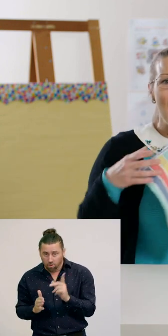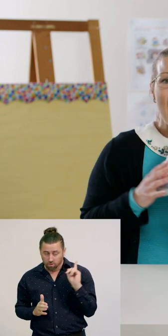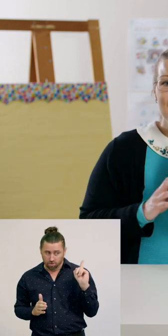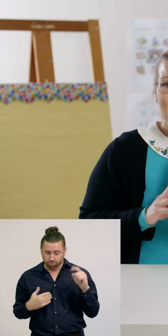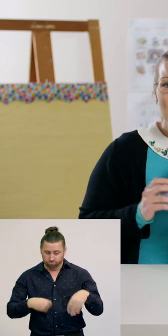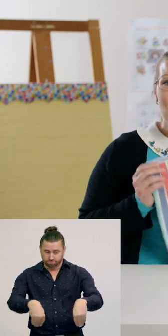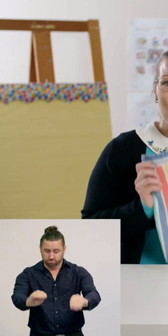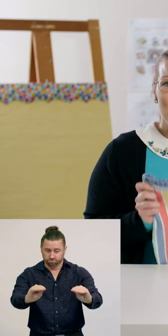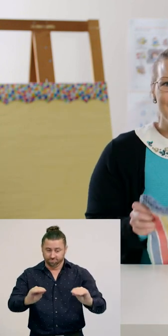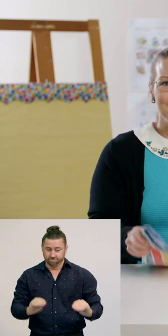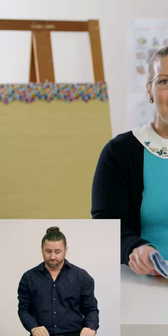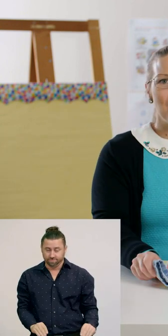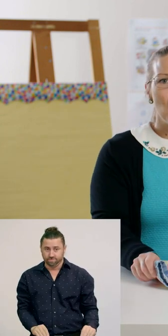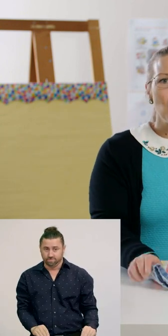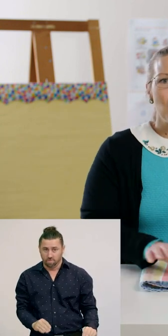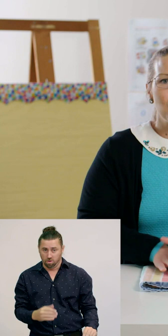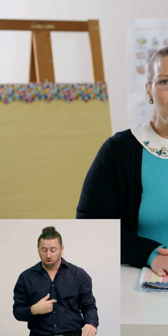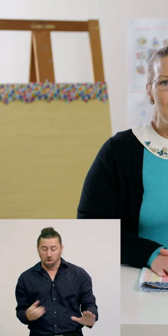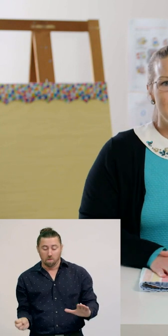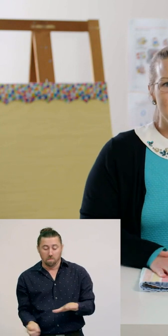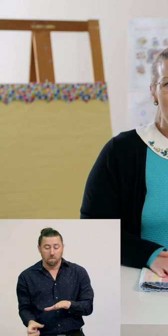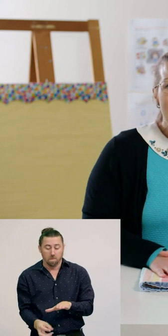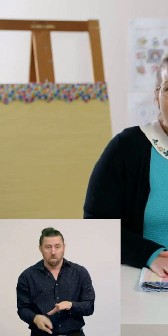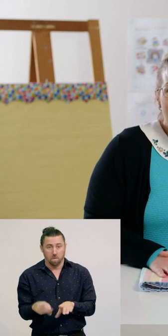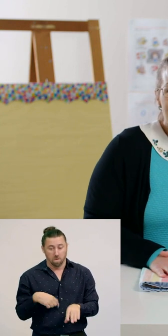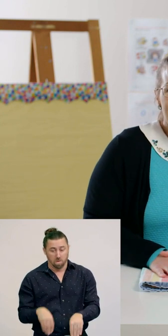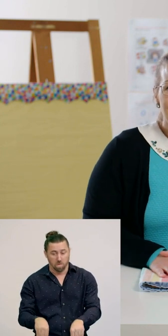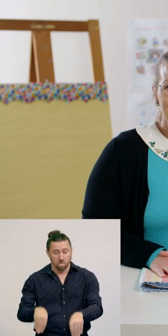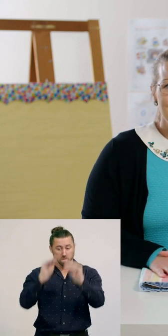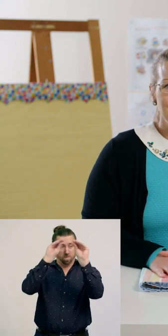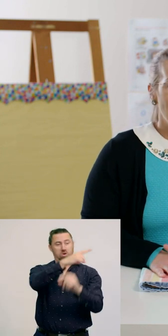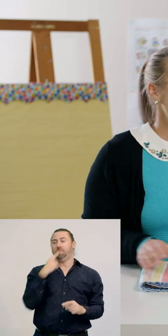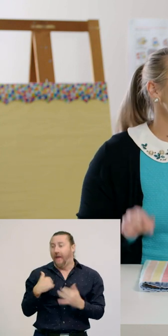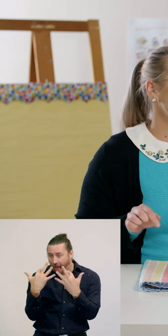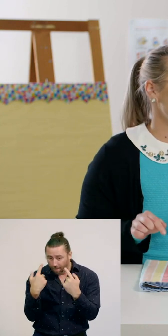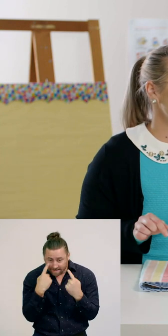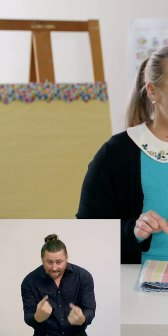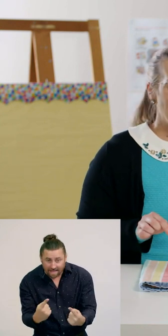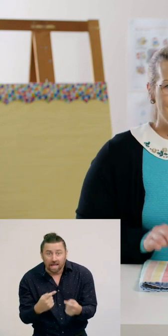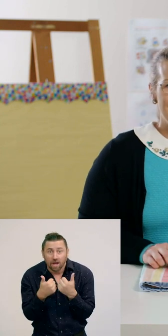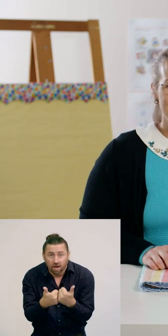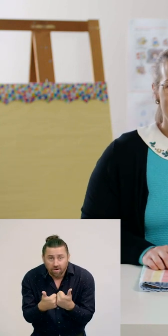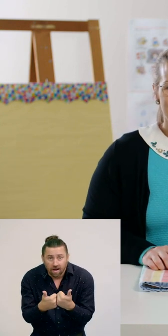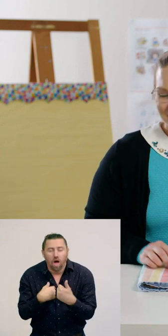Then when I lift it up, you need to say how many blocks you saw before I put the cloth down.